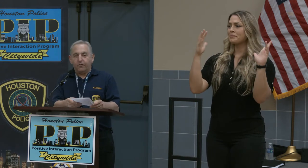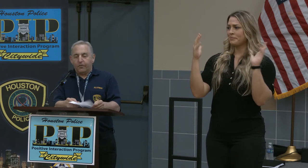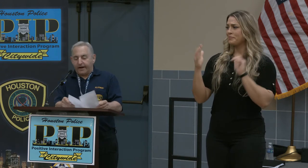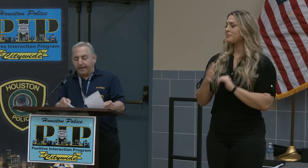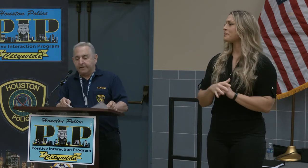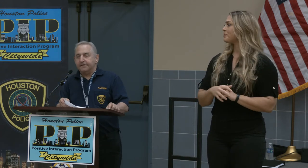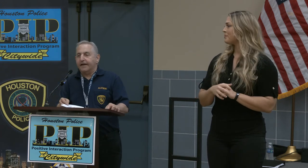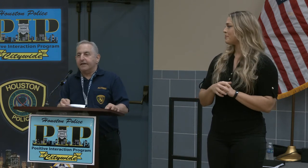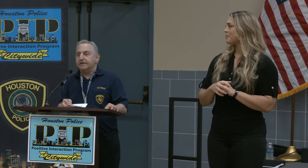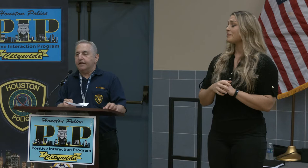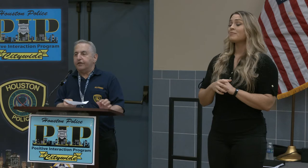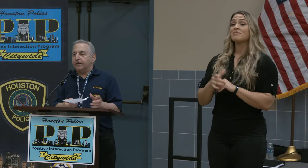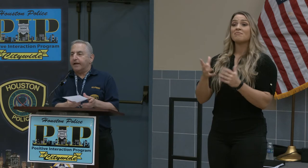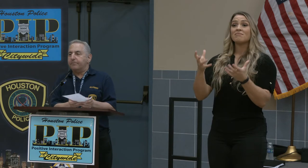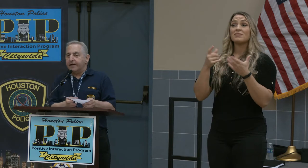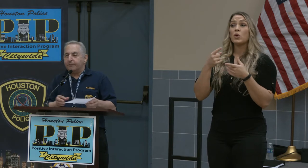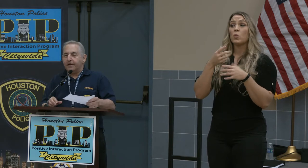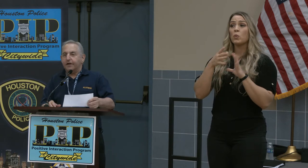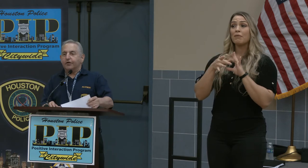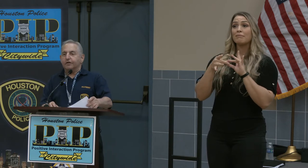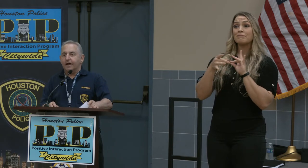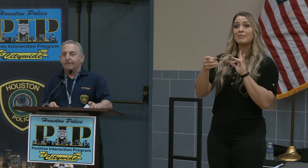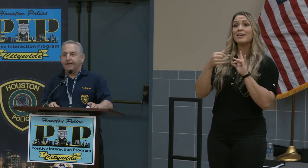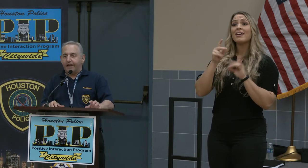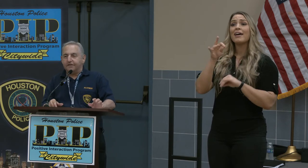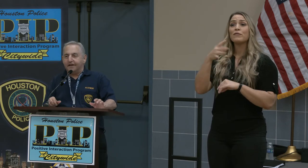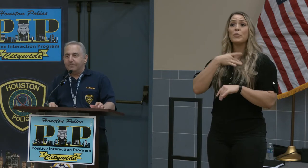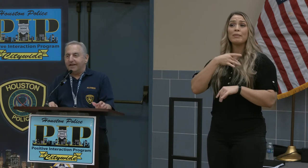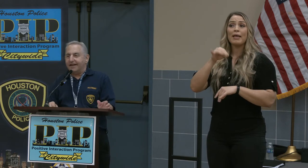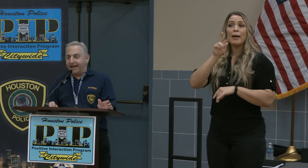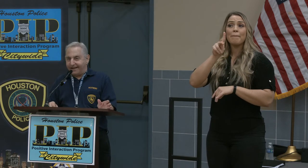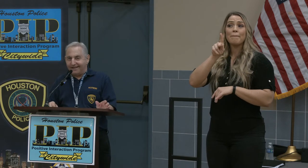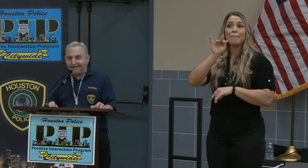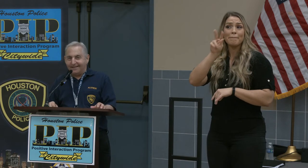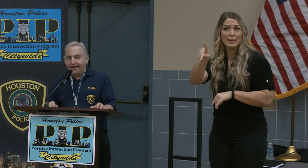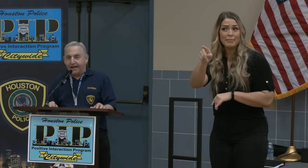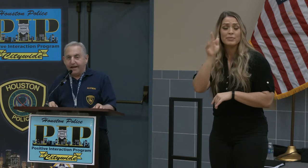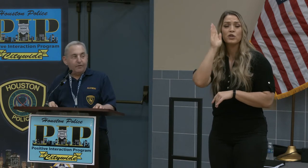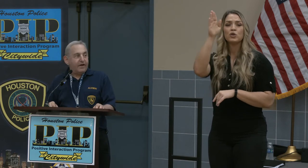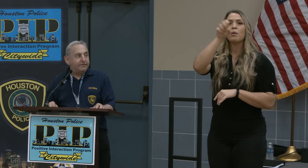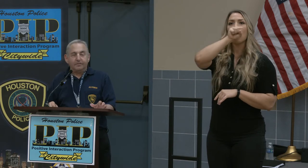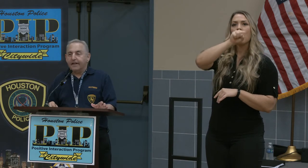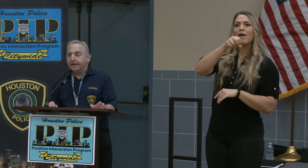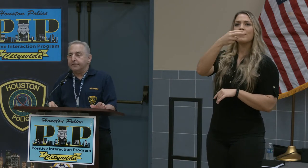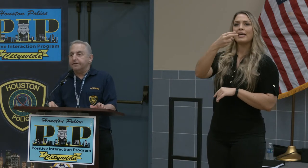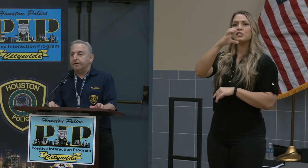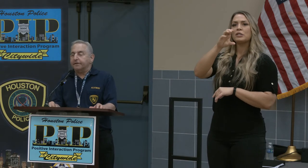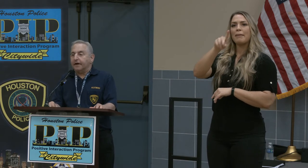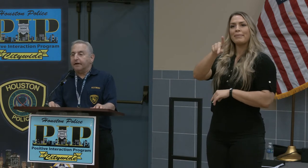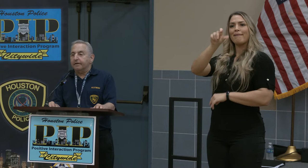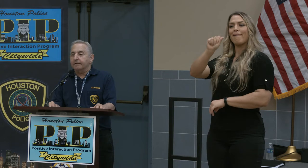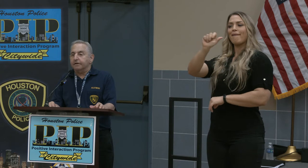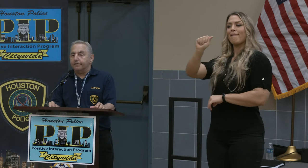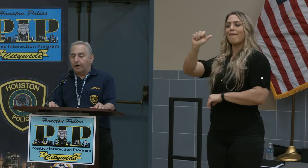What I would like to say is if you like PIP, you'll love the HCPAA. And we have some classes that are starting this fall.